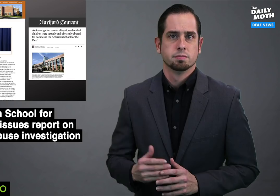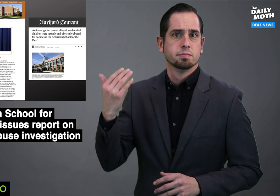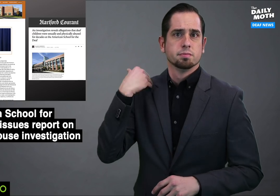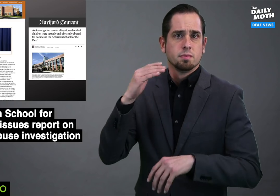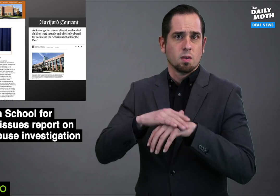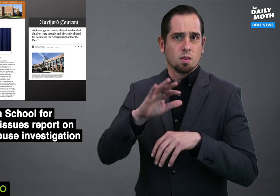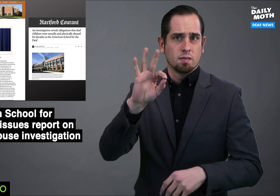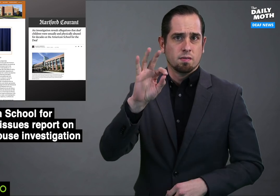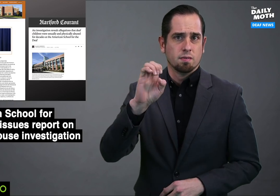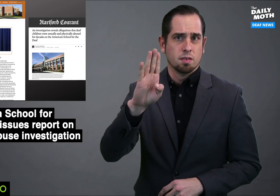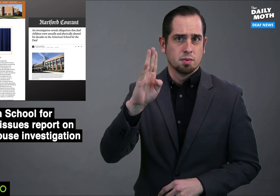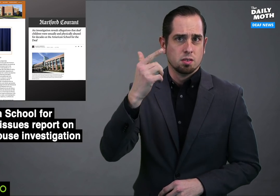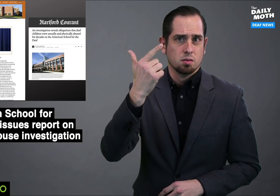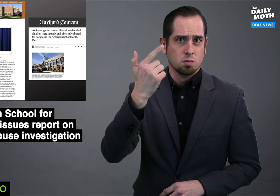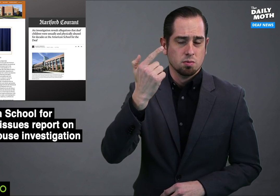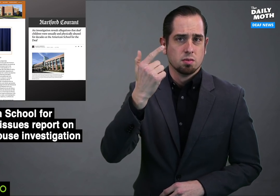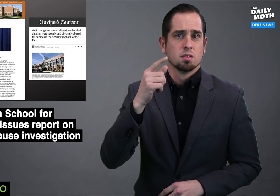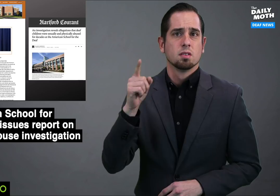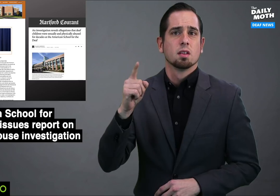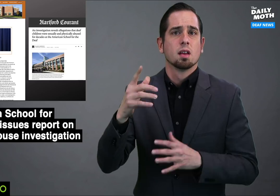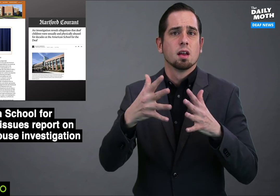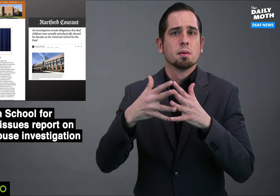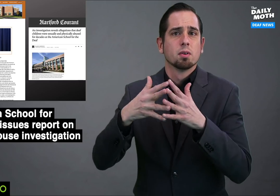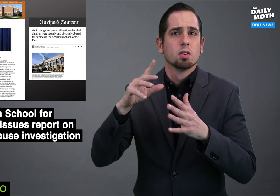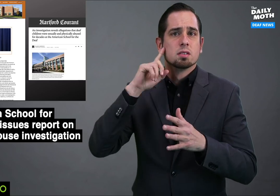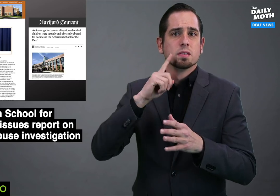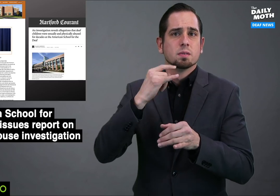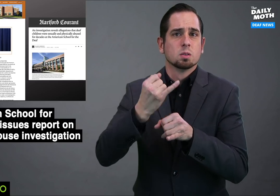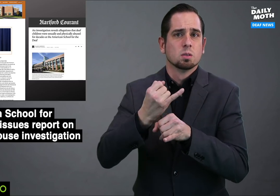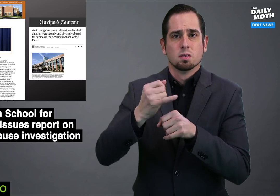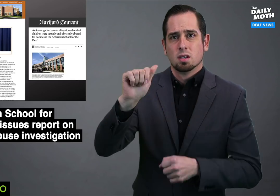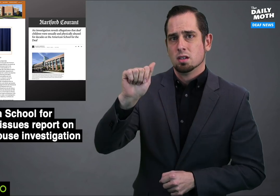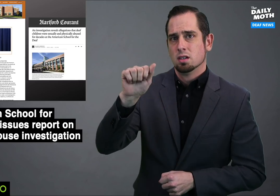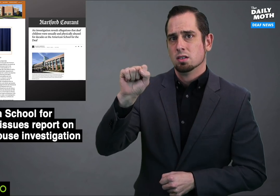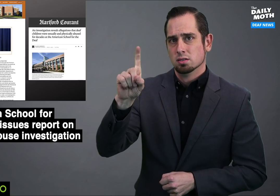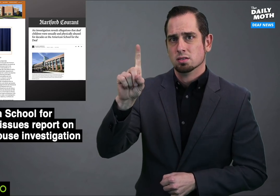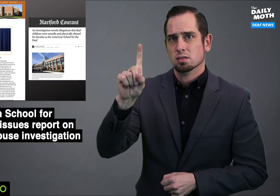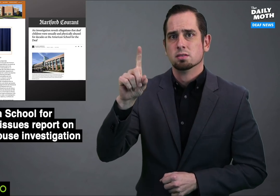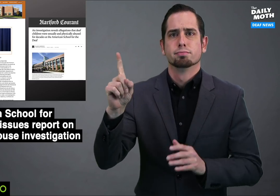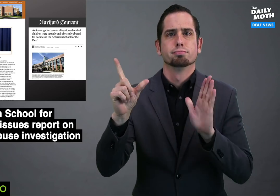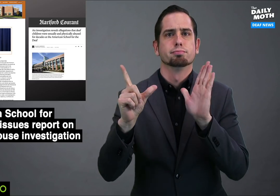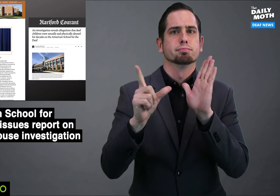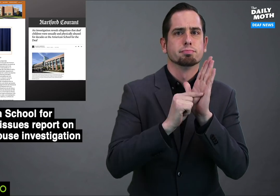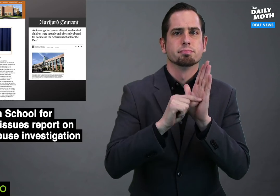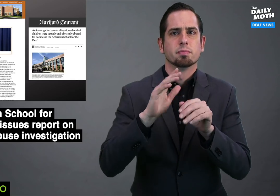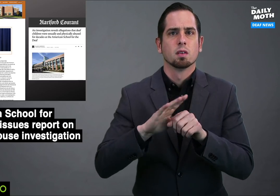On February 21, the American School for the Deaf published on